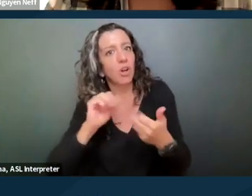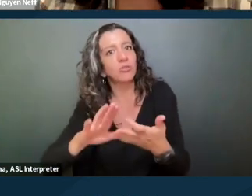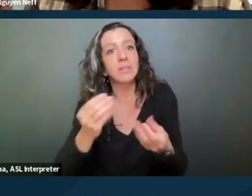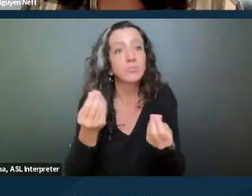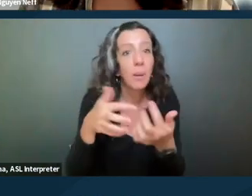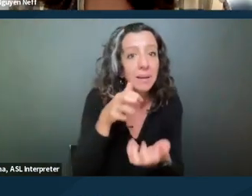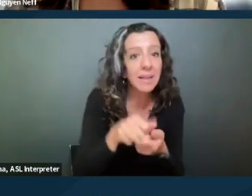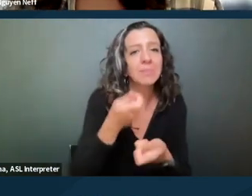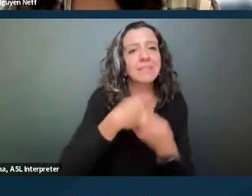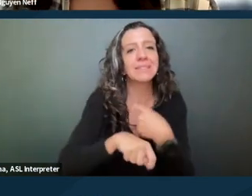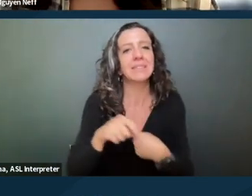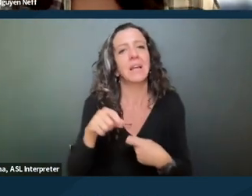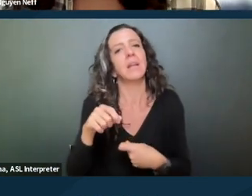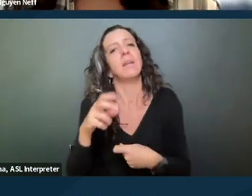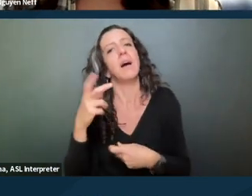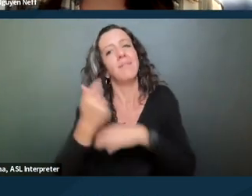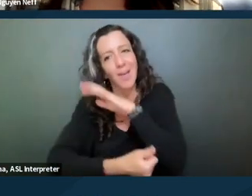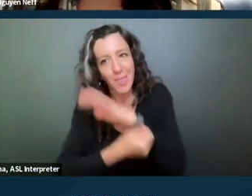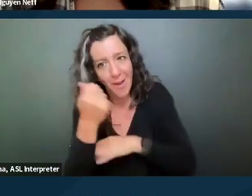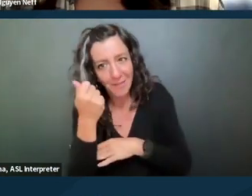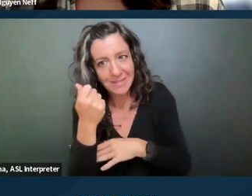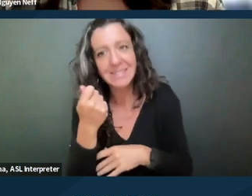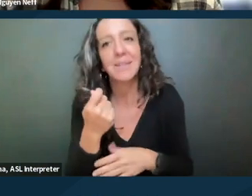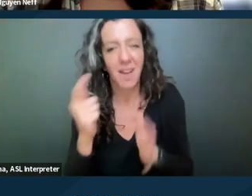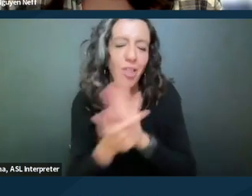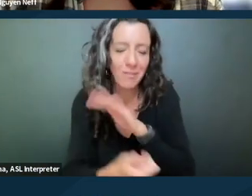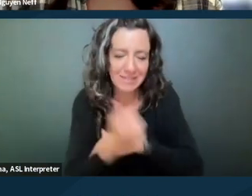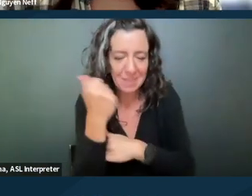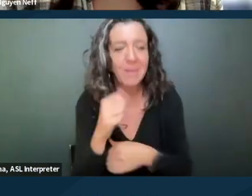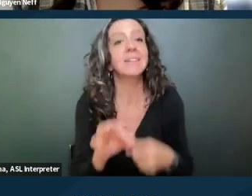rather than an unlawful detainer is much more reasonable, especially for a person with a disability.